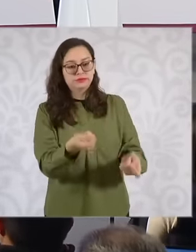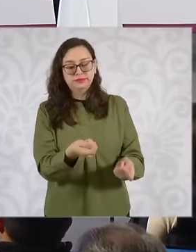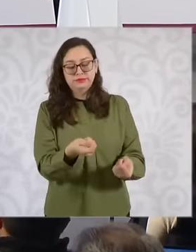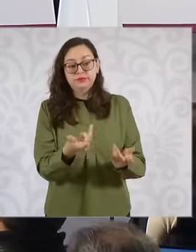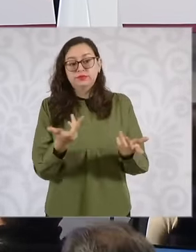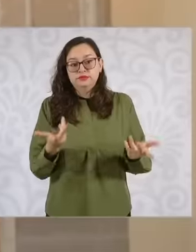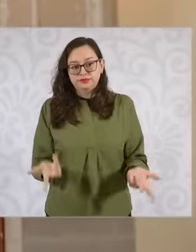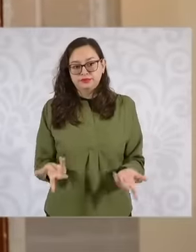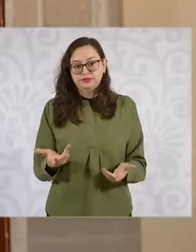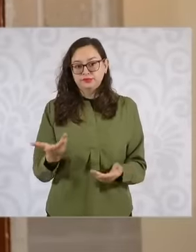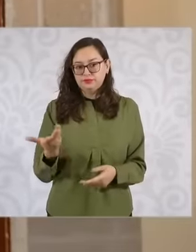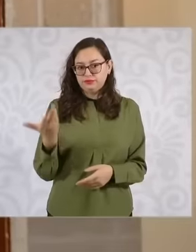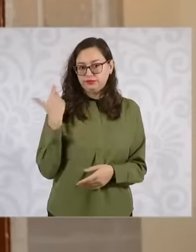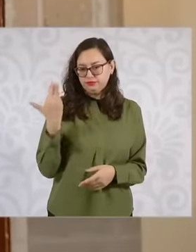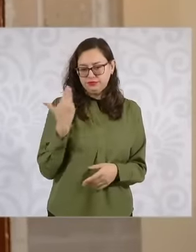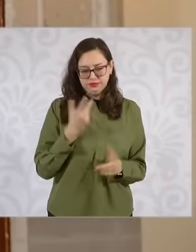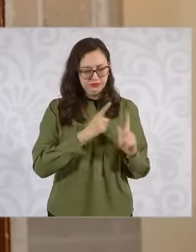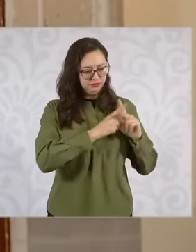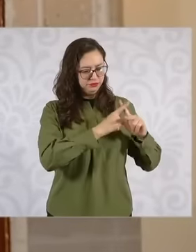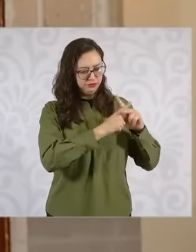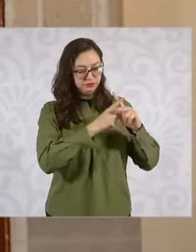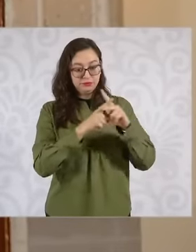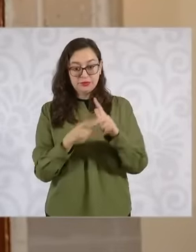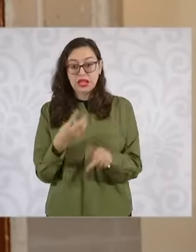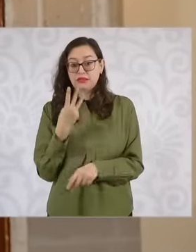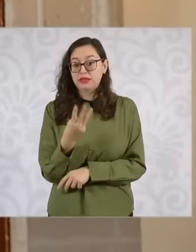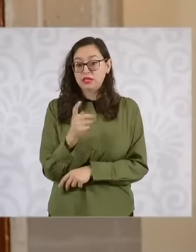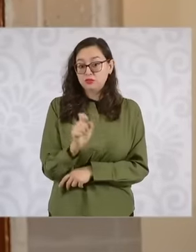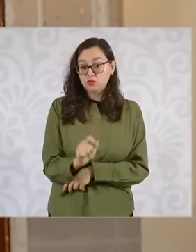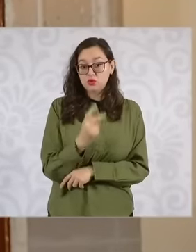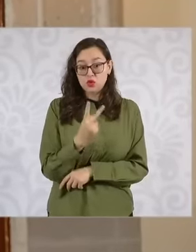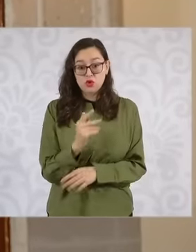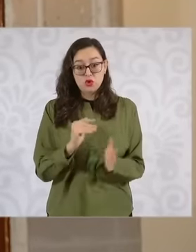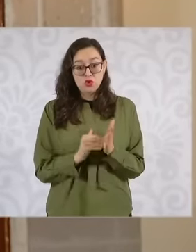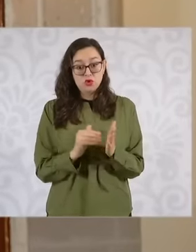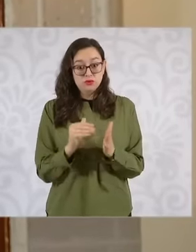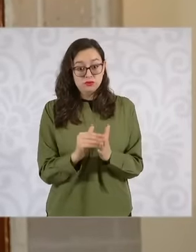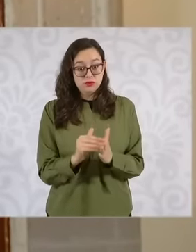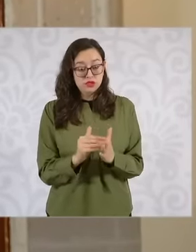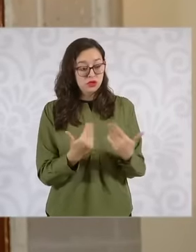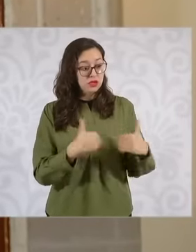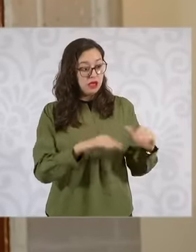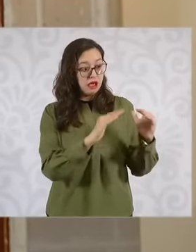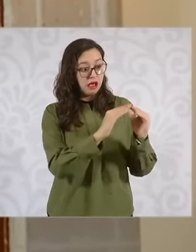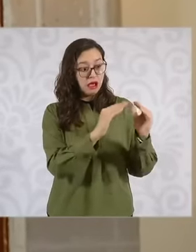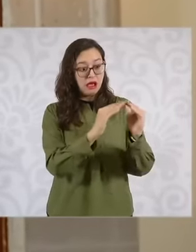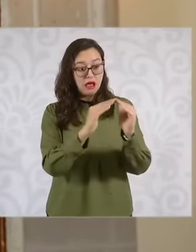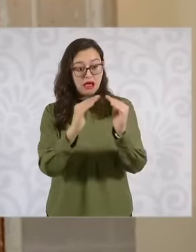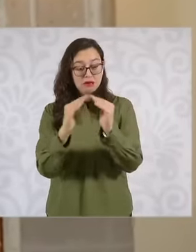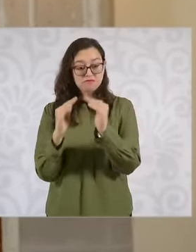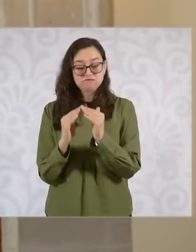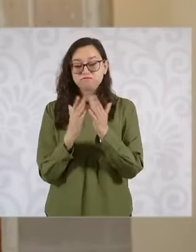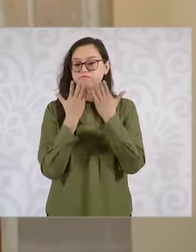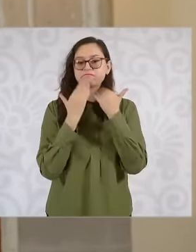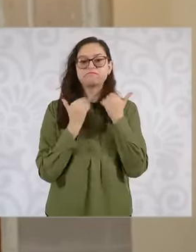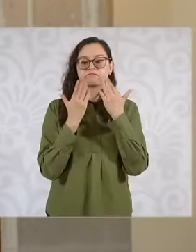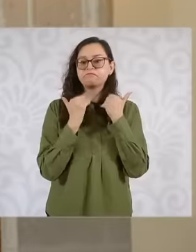census data, something like 3.2 million uh housing lots in our country, no. They have writing